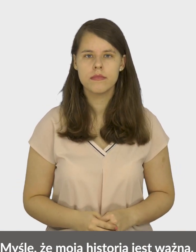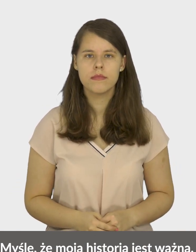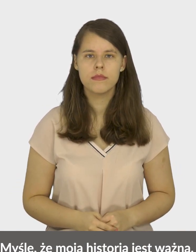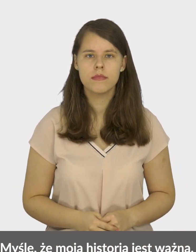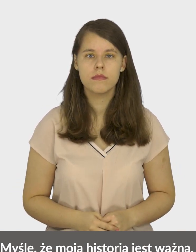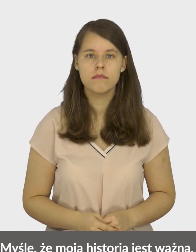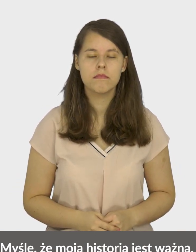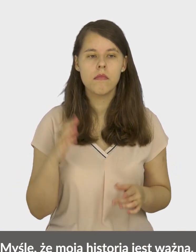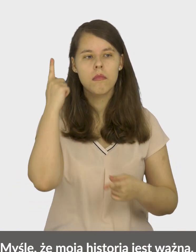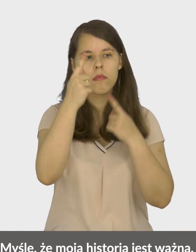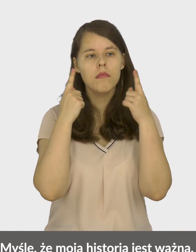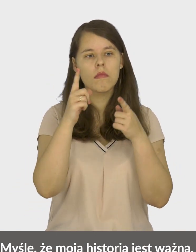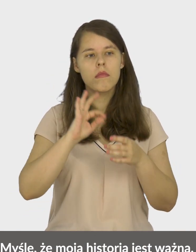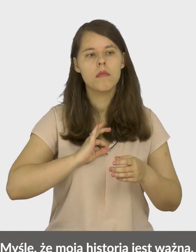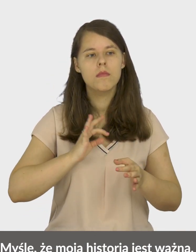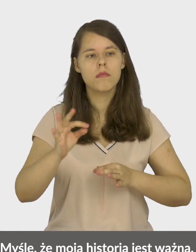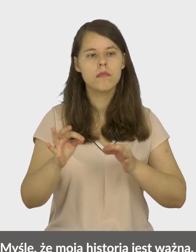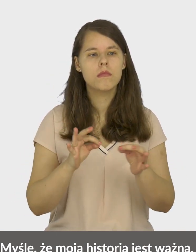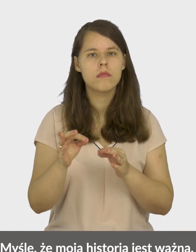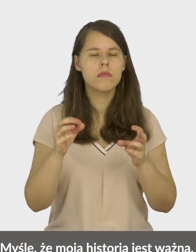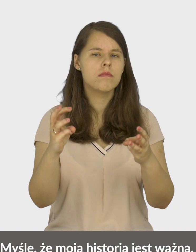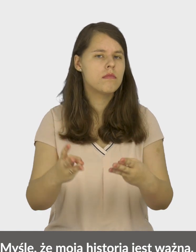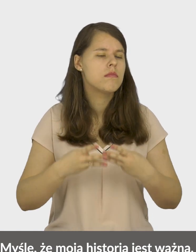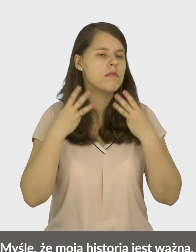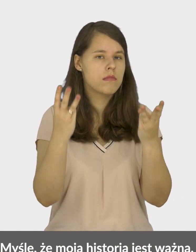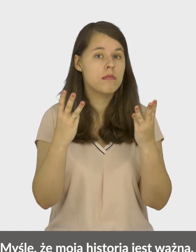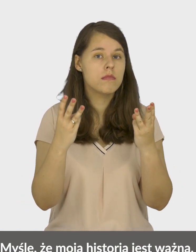I think my story is important,